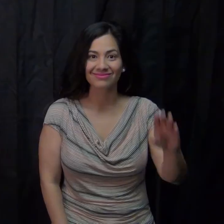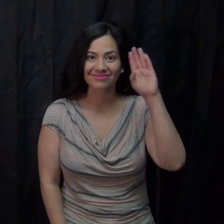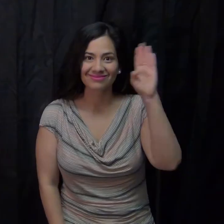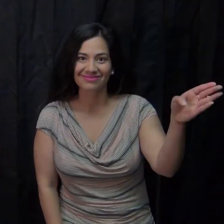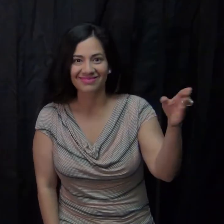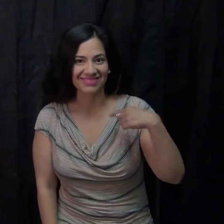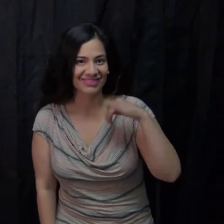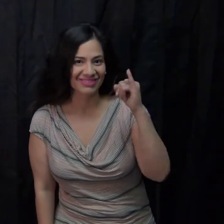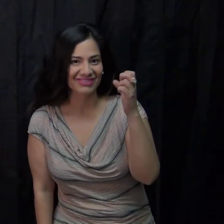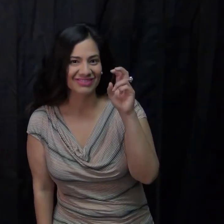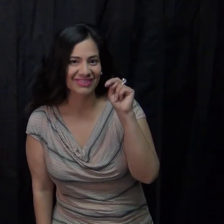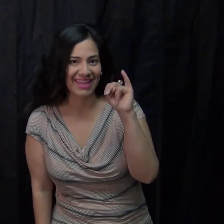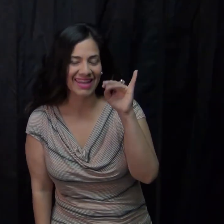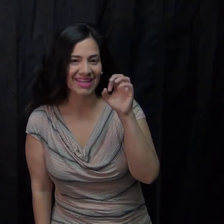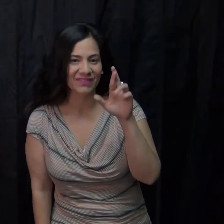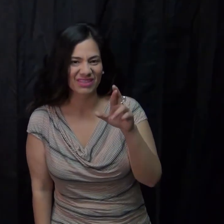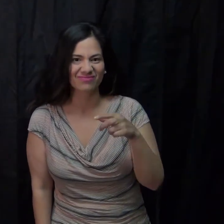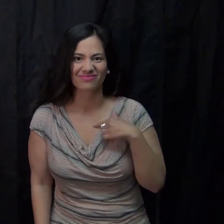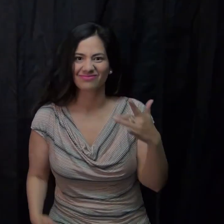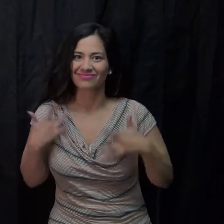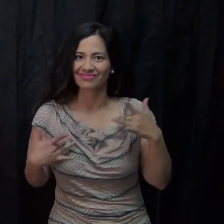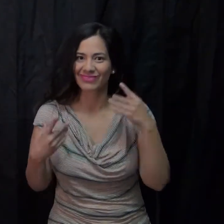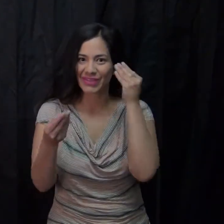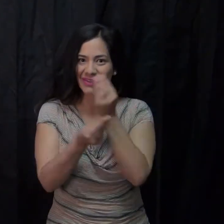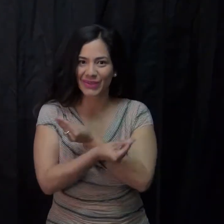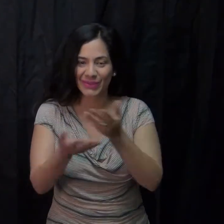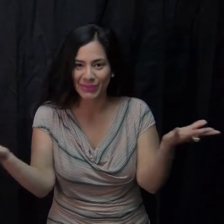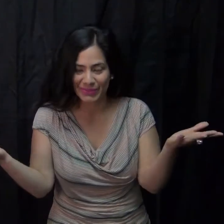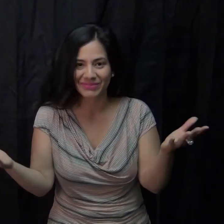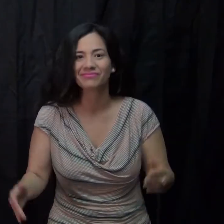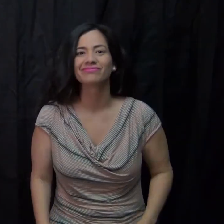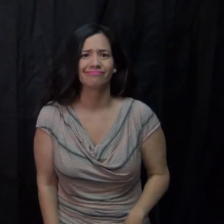Hey everyone! It’s Jennifer here. I’m back with exciting news-